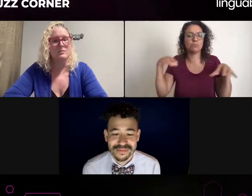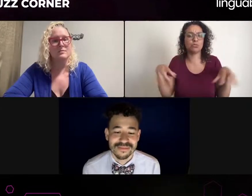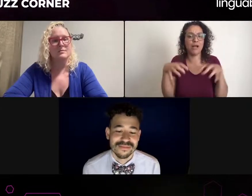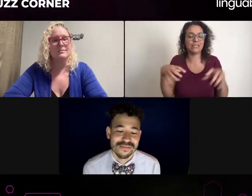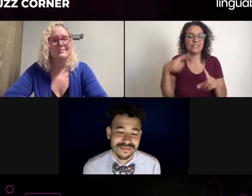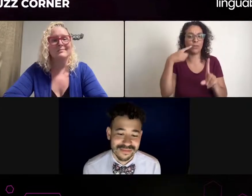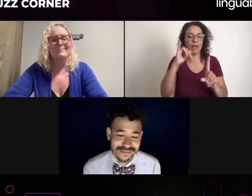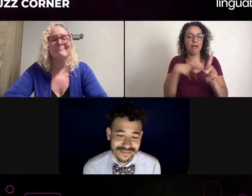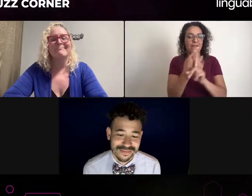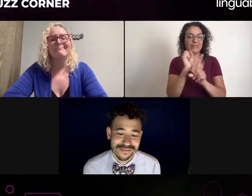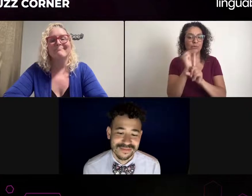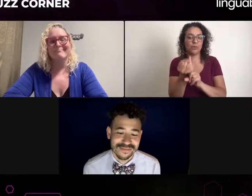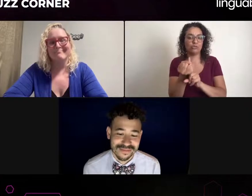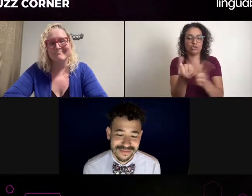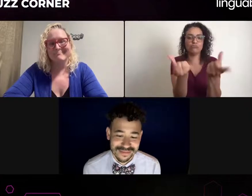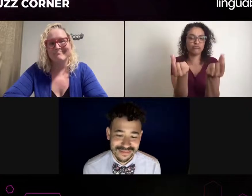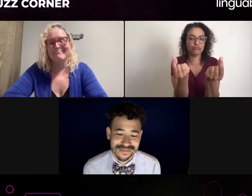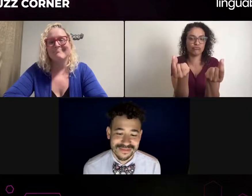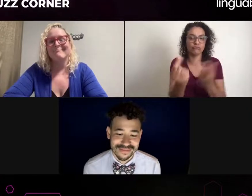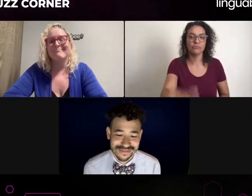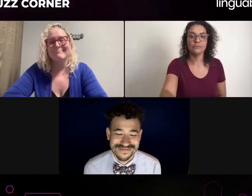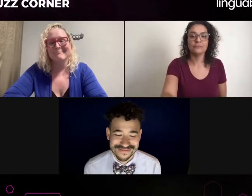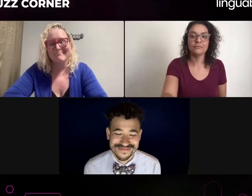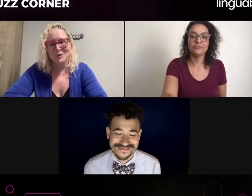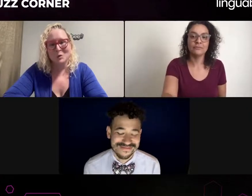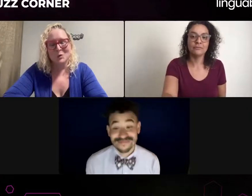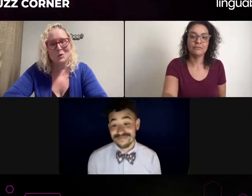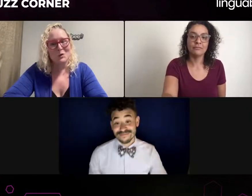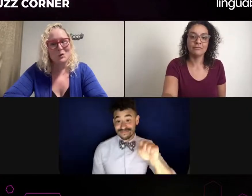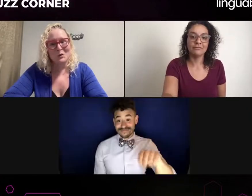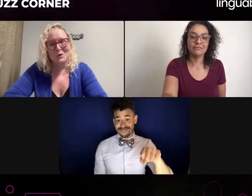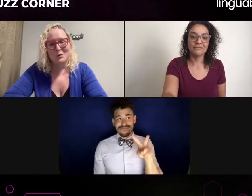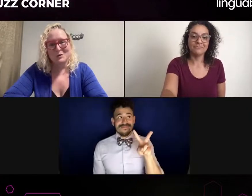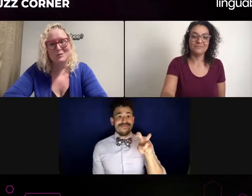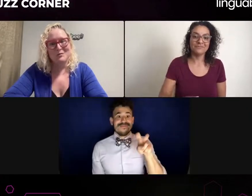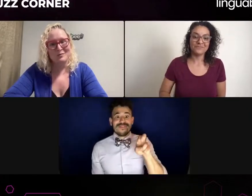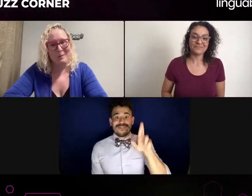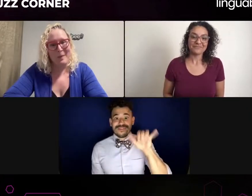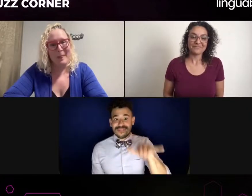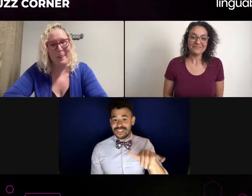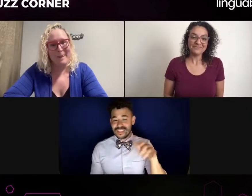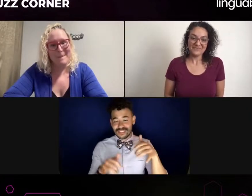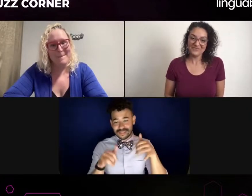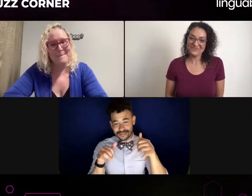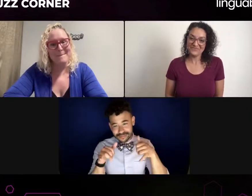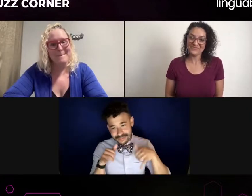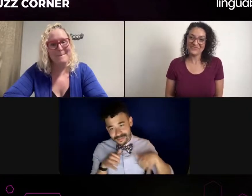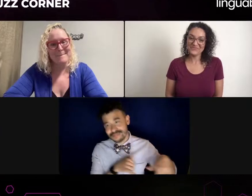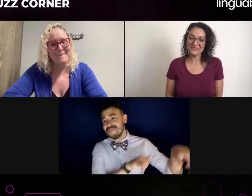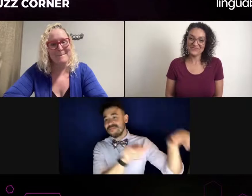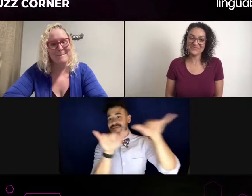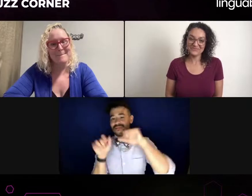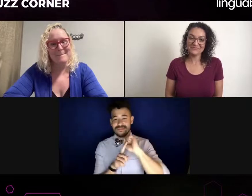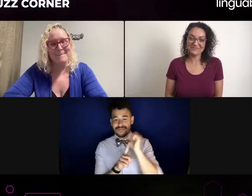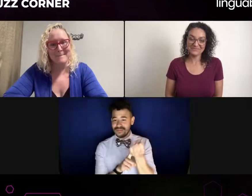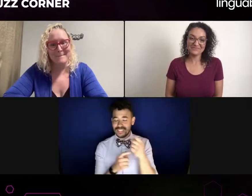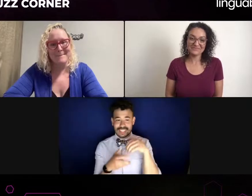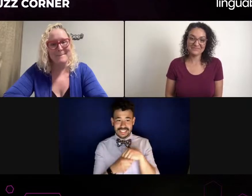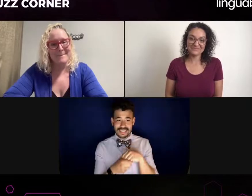I do have a few interpreters who are actors. They're not, It's not their main goal to be an actor, but they actually are actors.